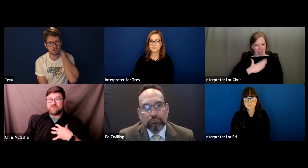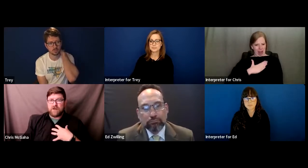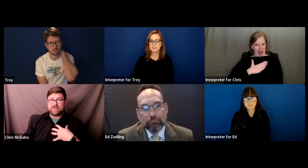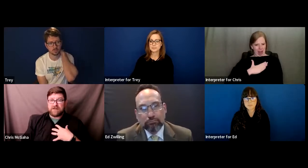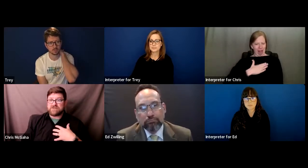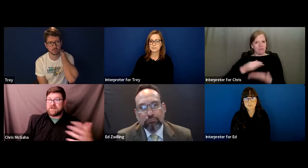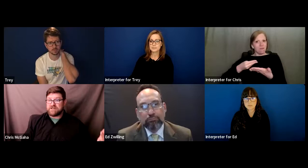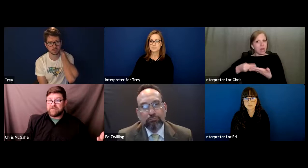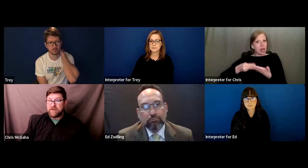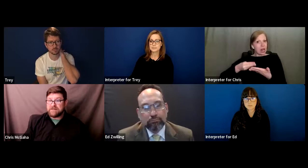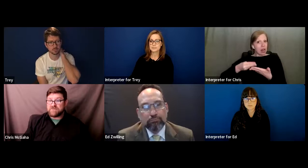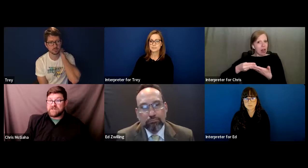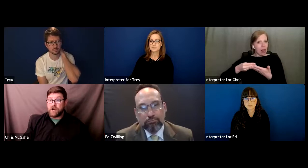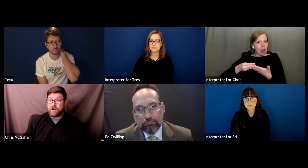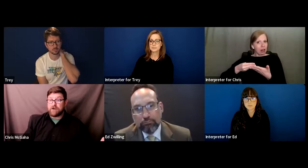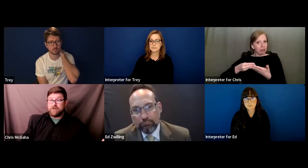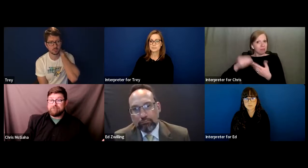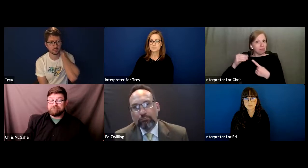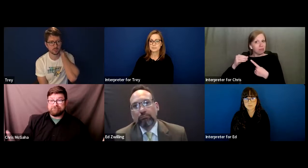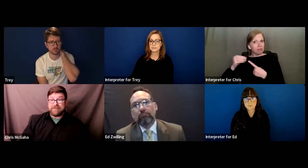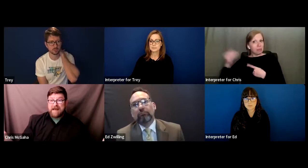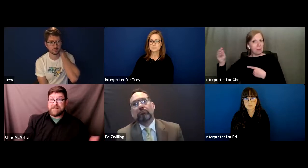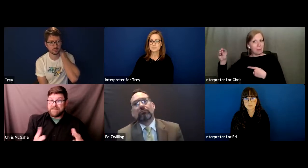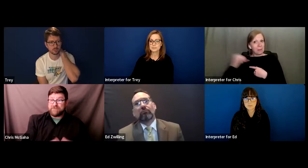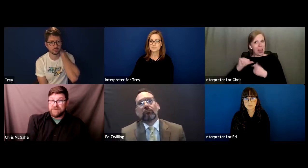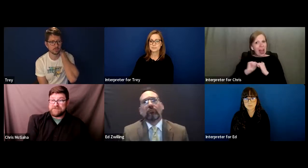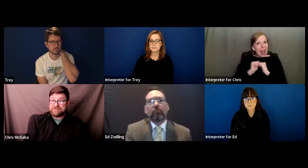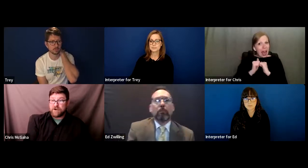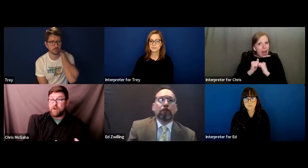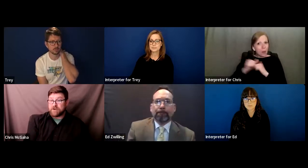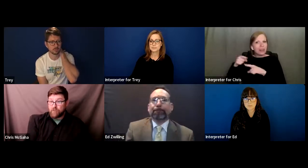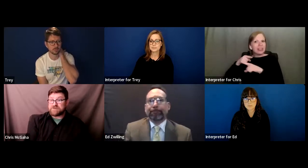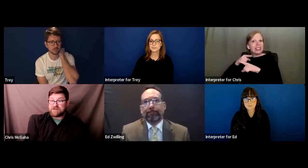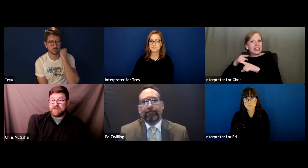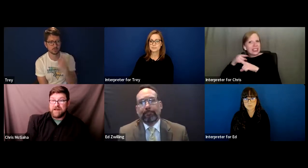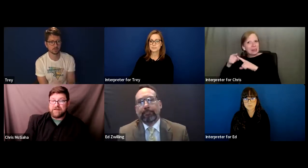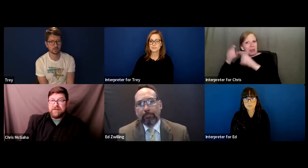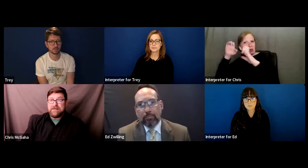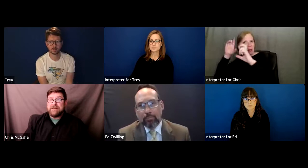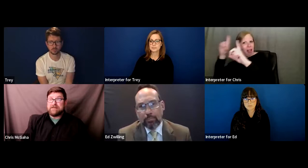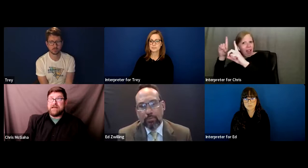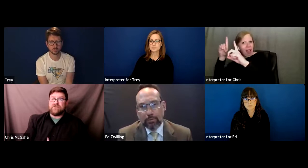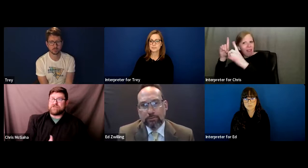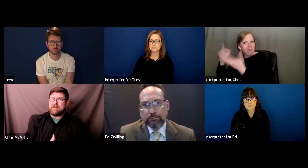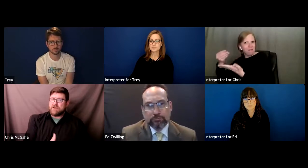falls under special ed funds which are allocated funds earmarked for special ed, yet they're